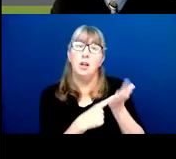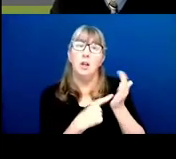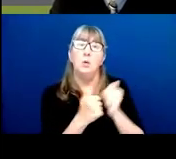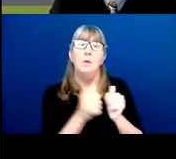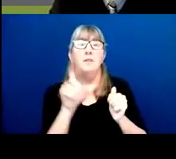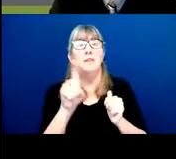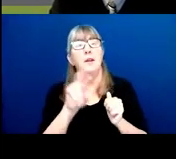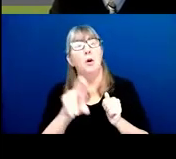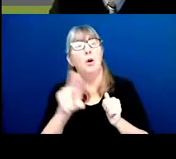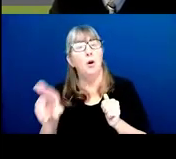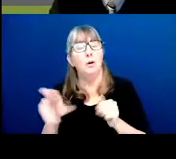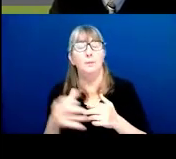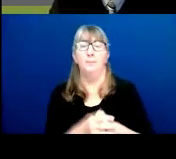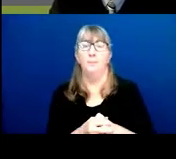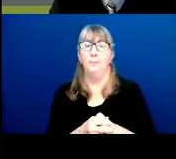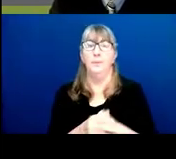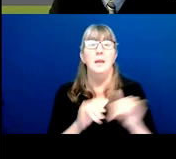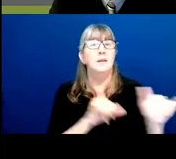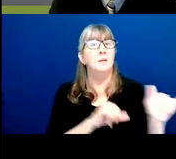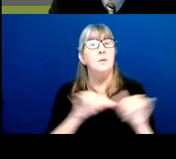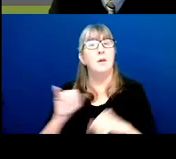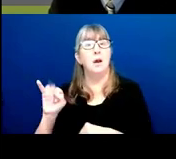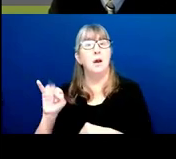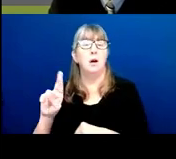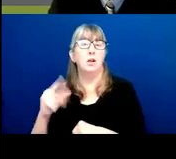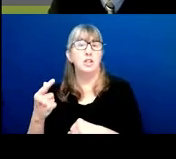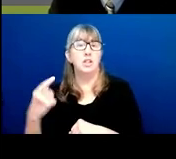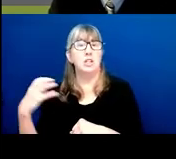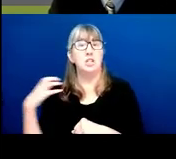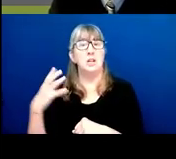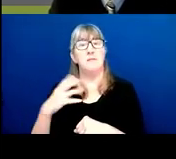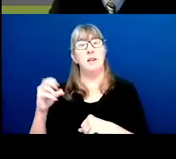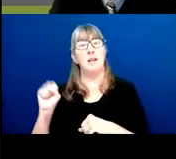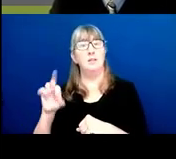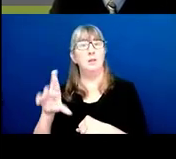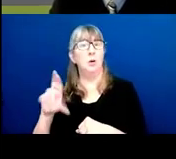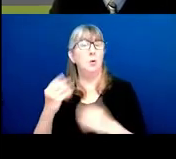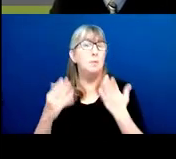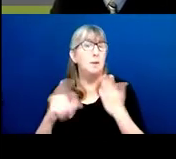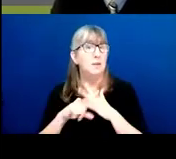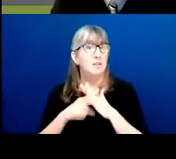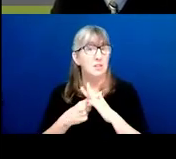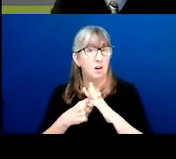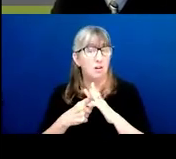Similarly, the IRG chief and SRO might start a dialogue with DRR.